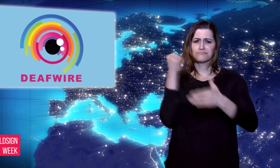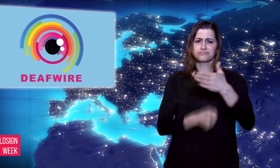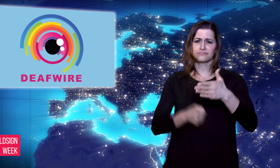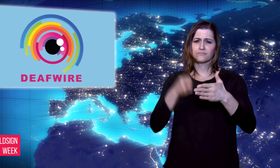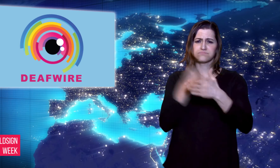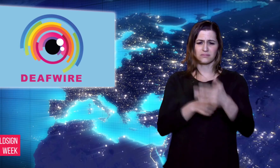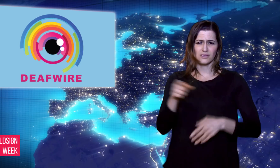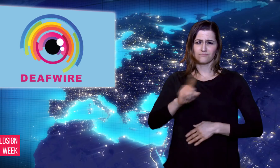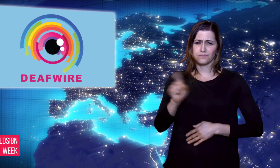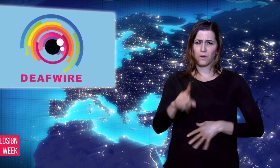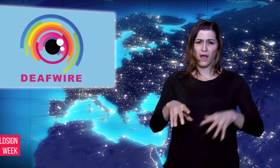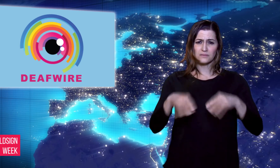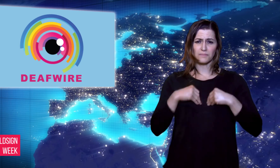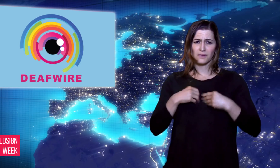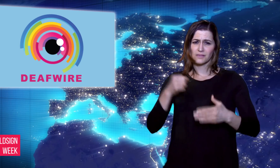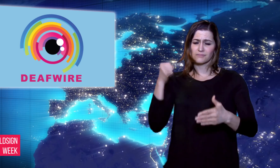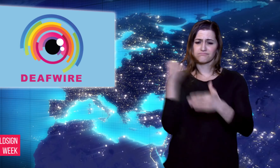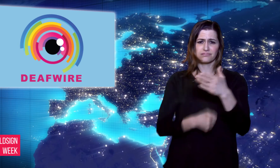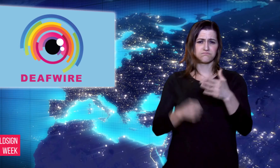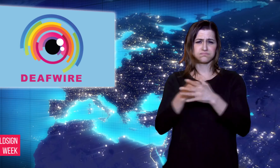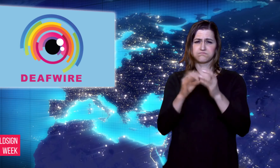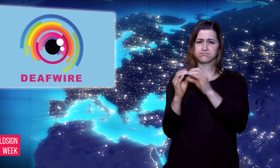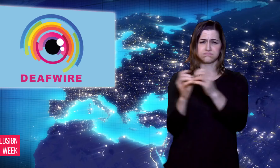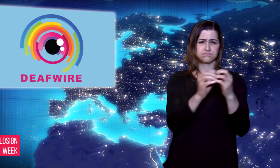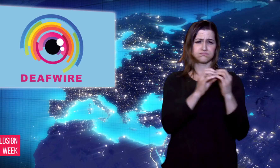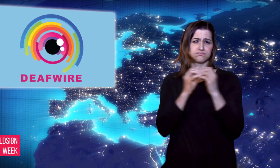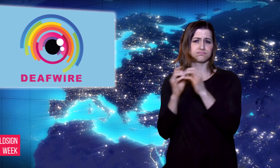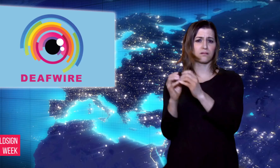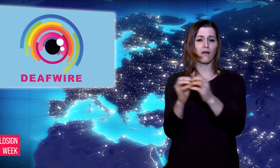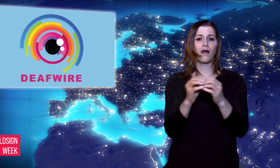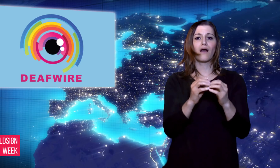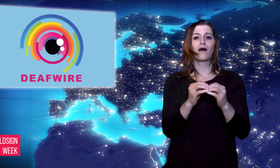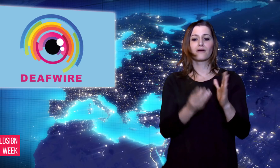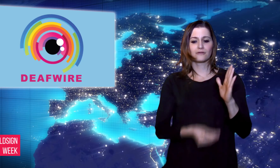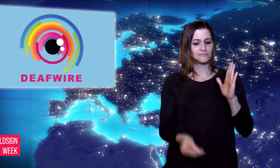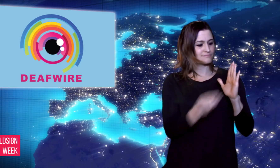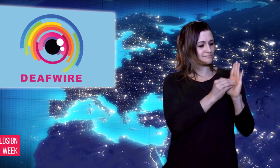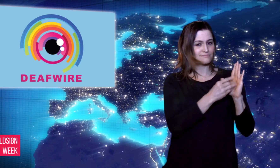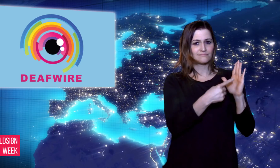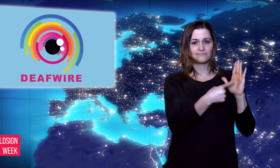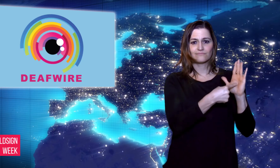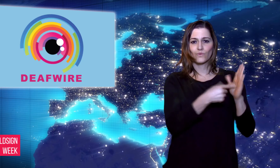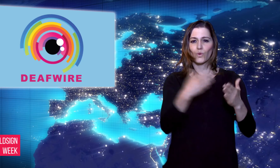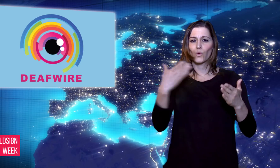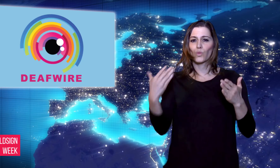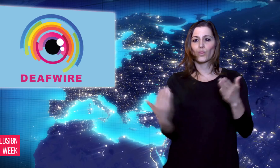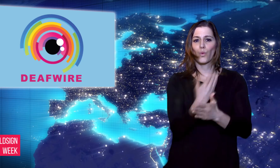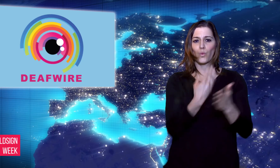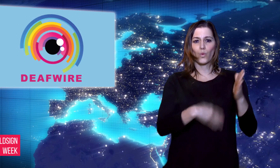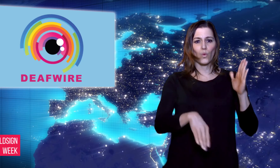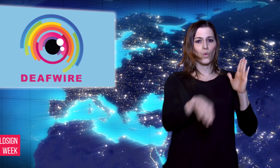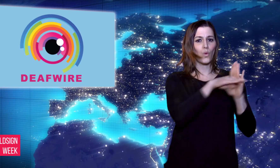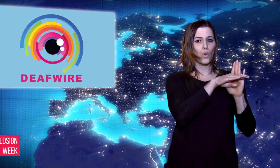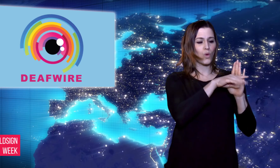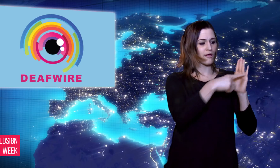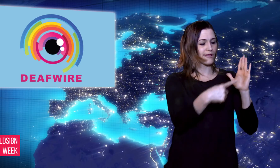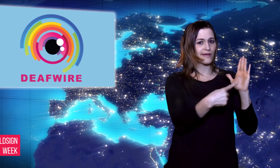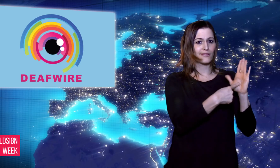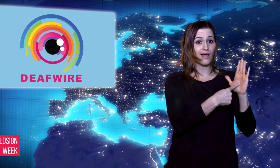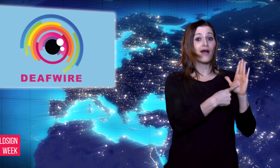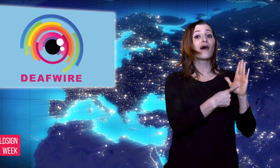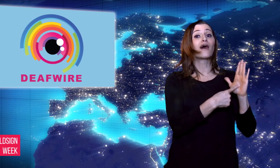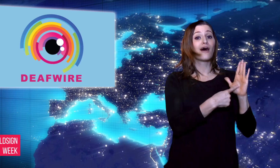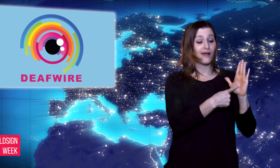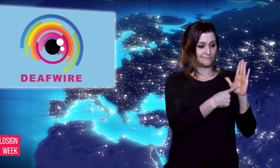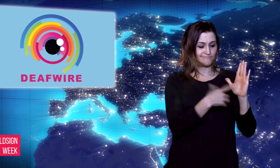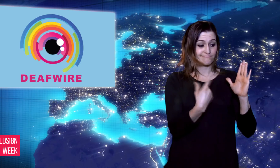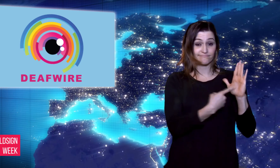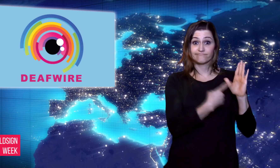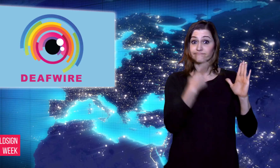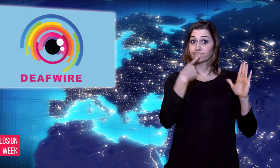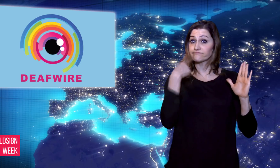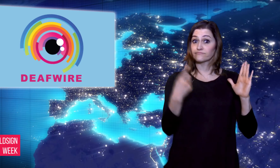incident and lobbying, this new law